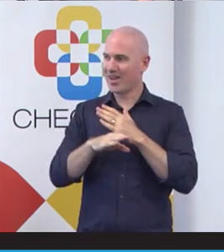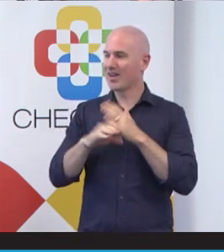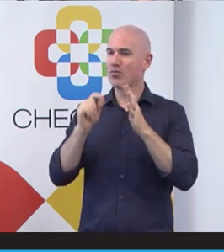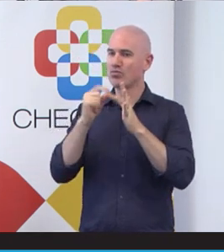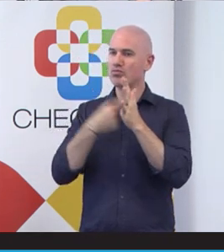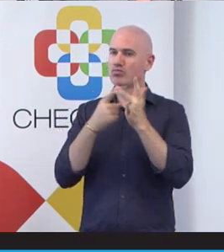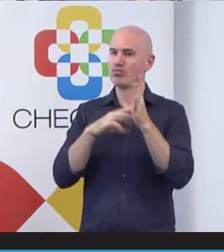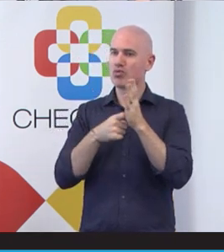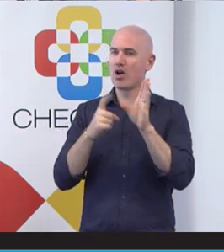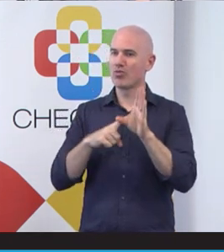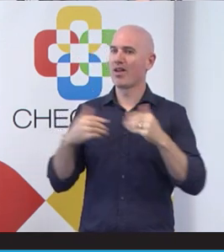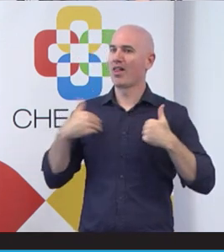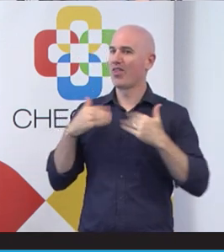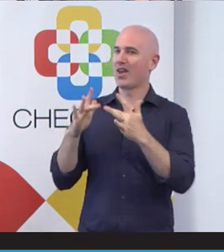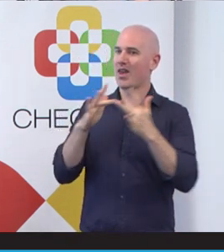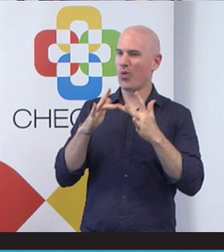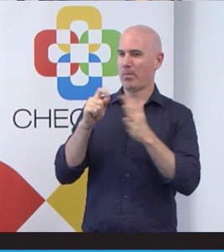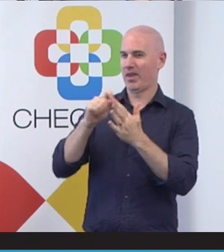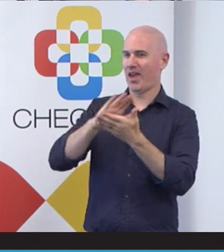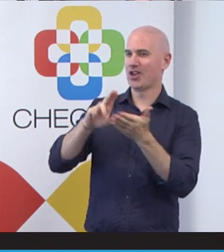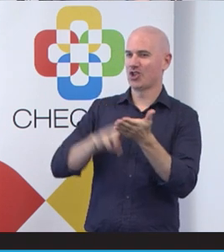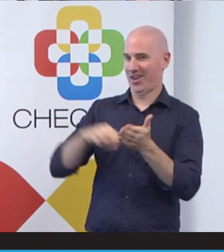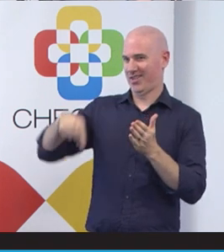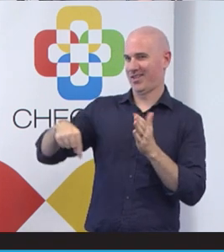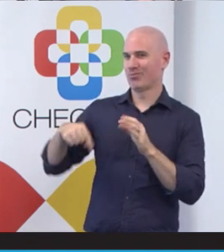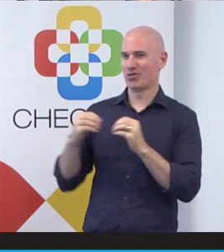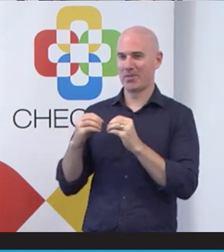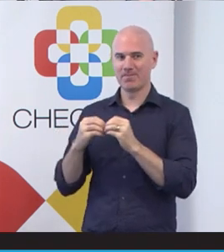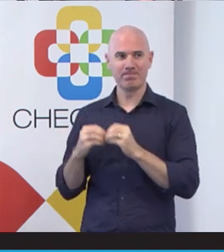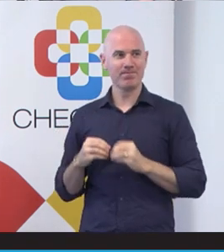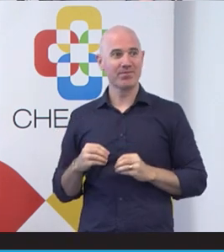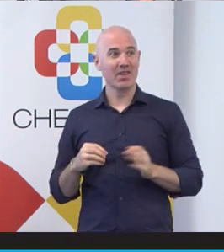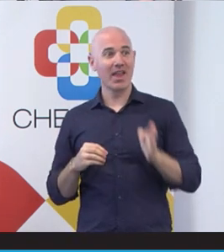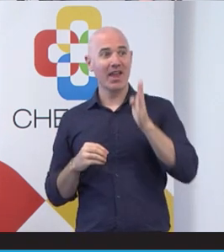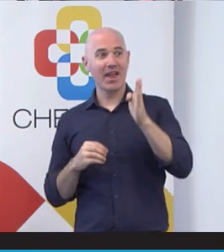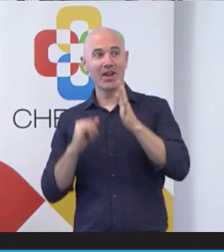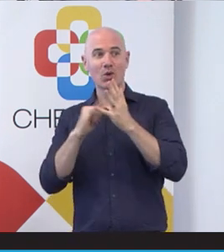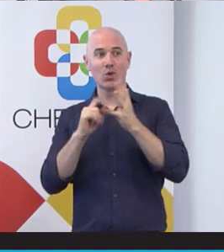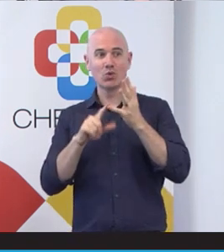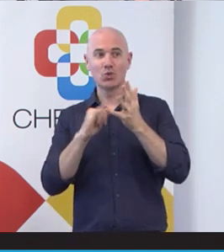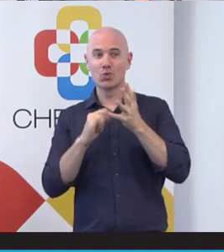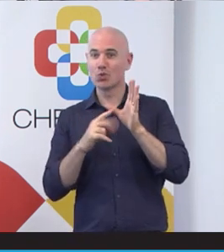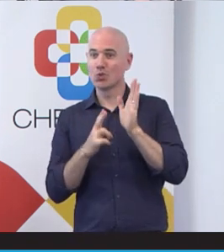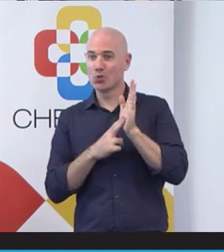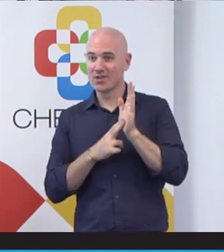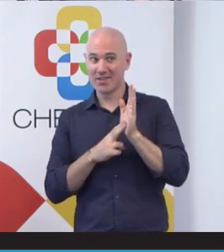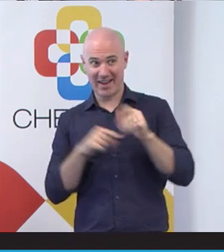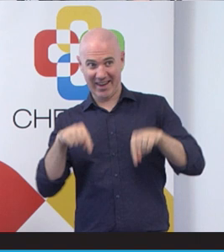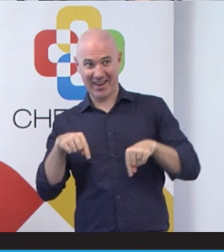Yeah. Good to have you online, actually. Susan Grover, shout out to the former staff member. She's also online.